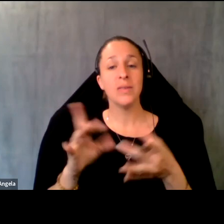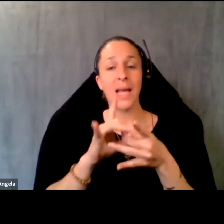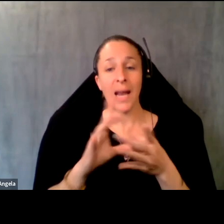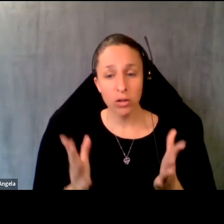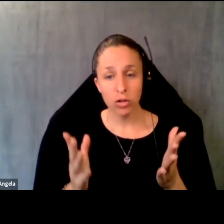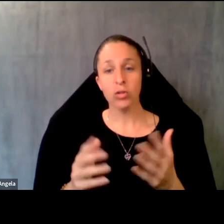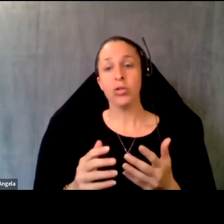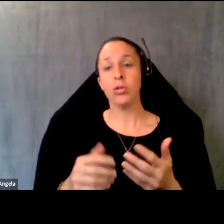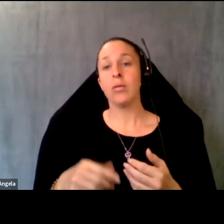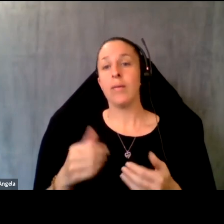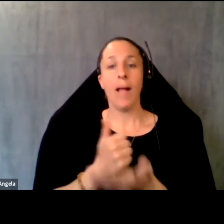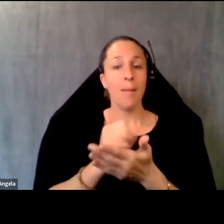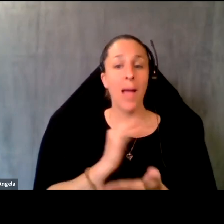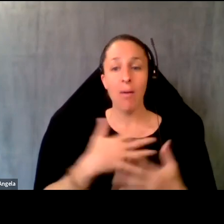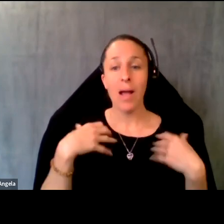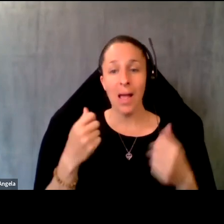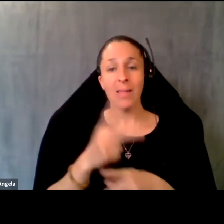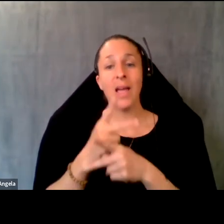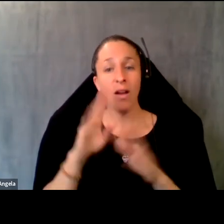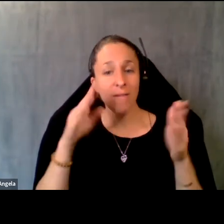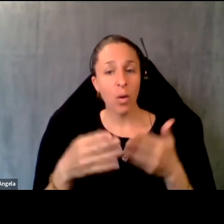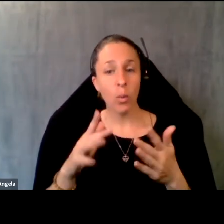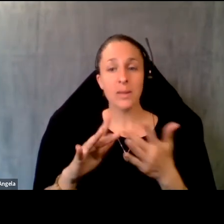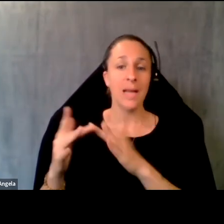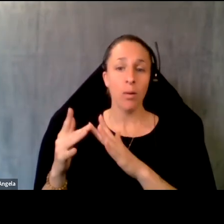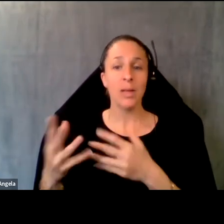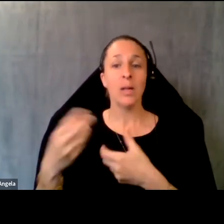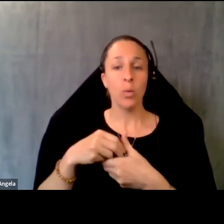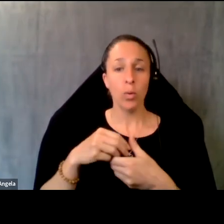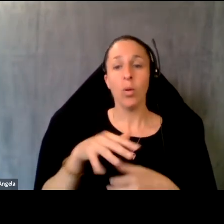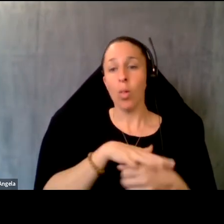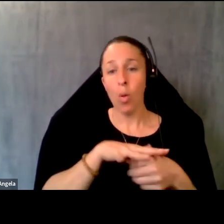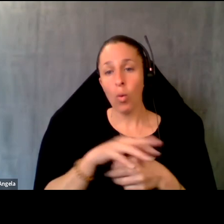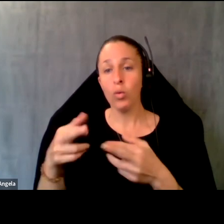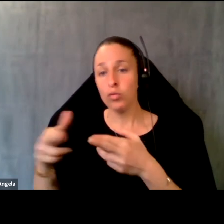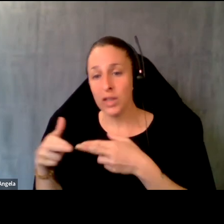helping our health care focus network, including local and regional healthcare, ecosystem partners